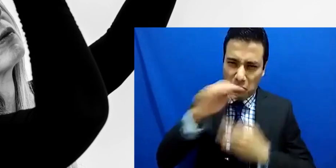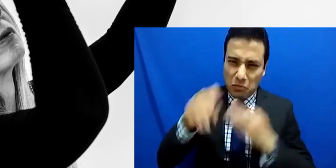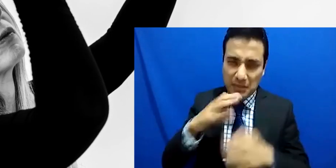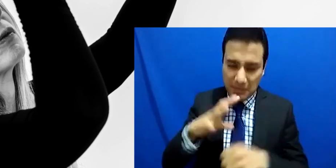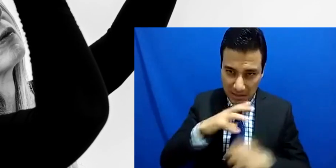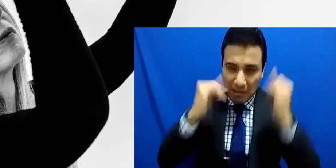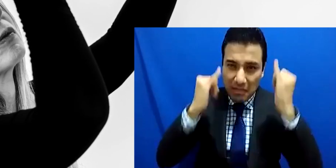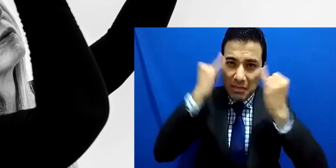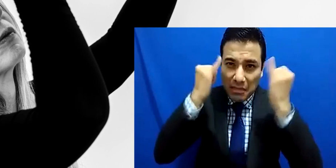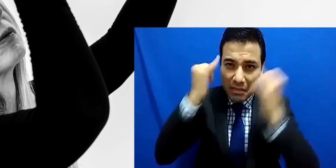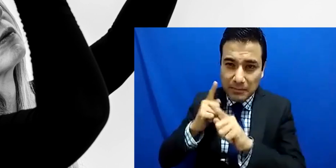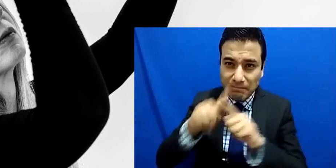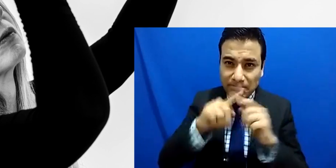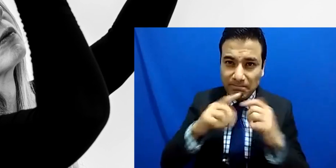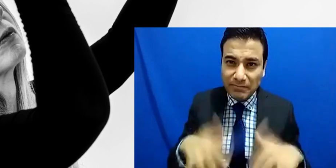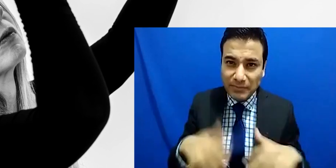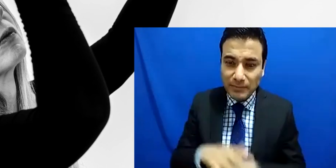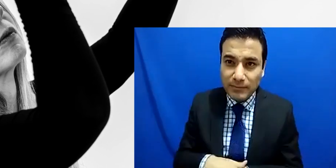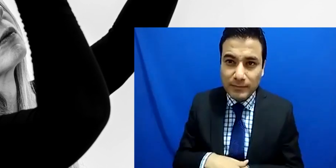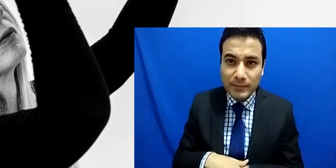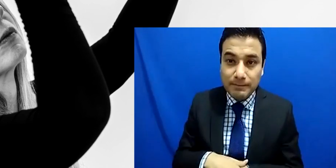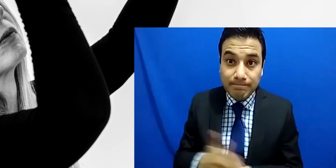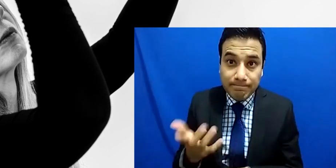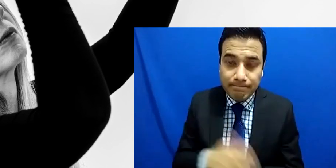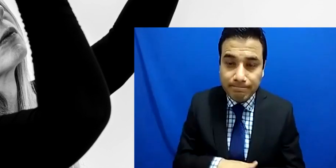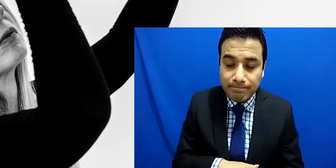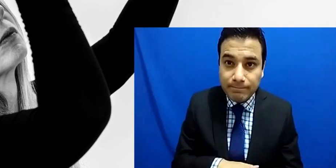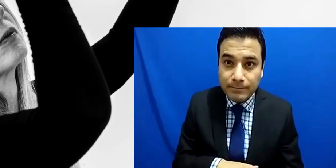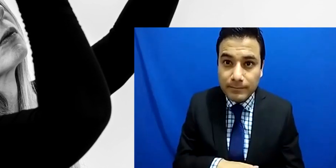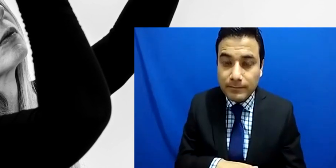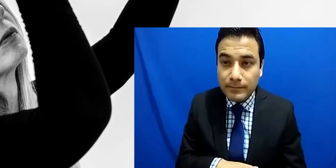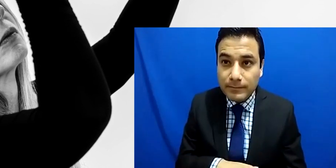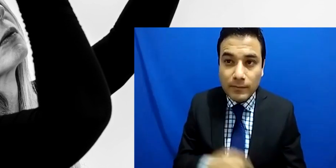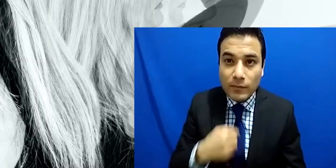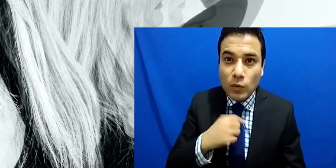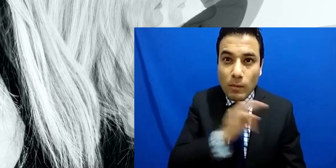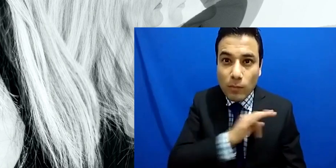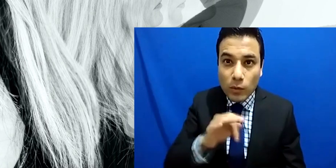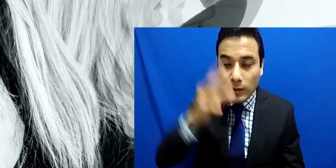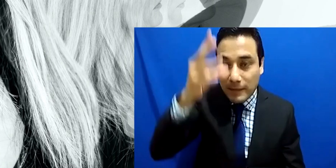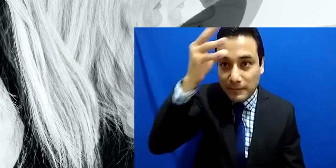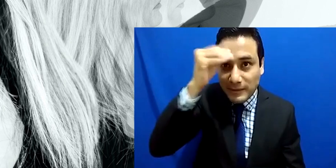a musician I might learn the the basics of an instrument the rules of that particular